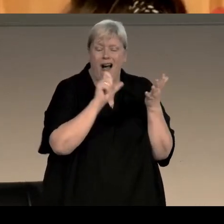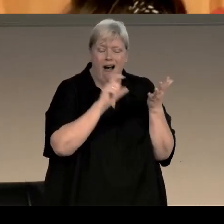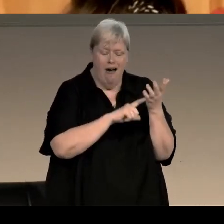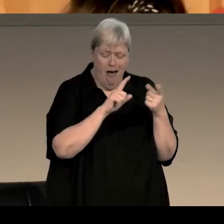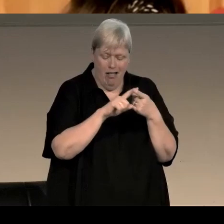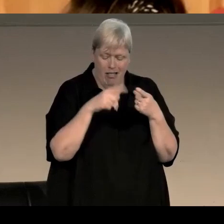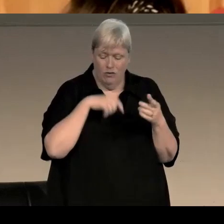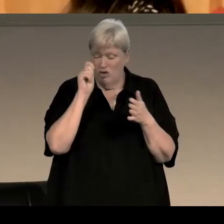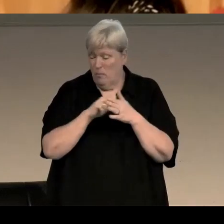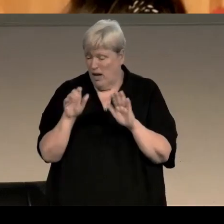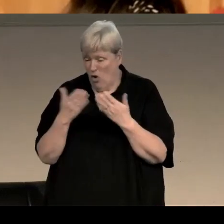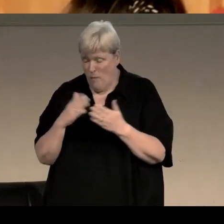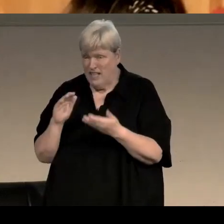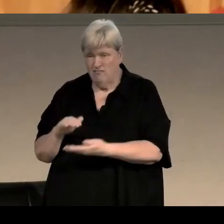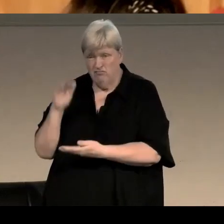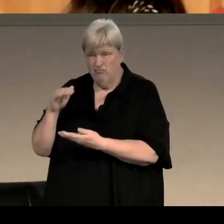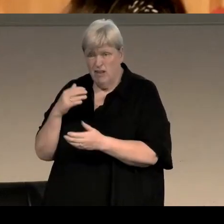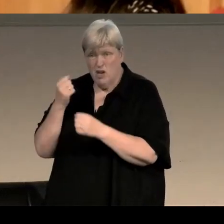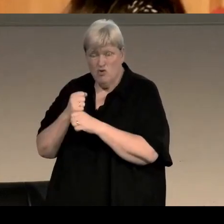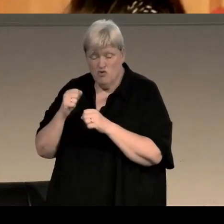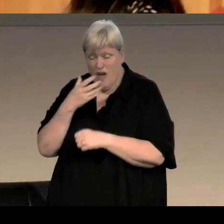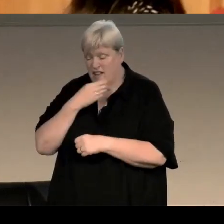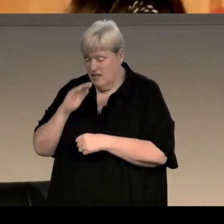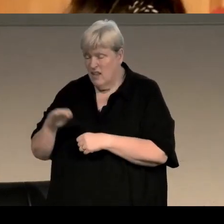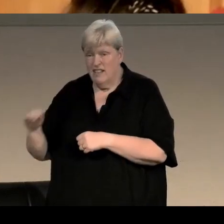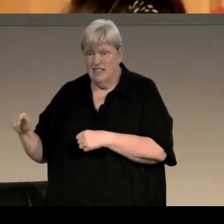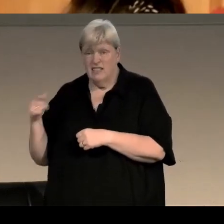grandsons in the hopes it would encourage them to read, it didn't encourage them to read but I inherited